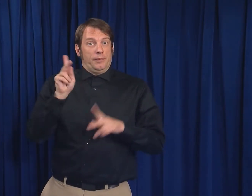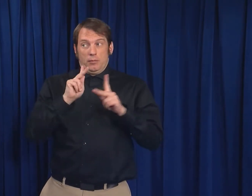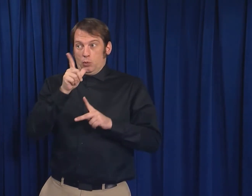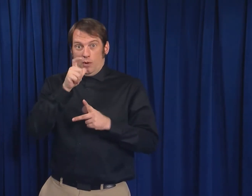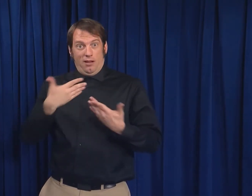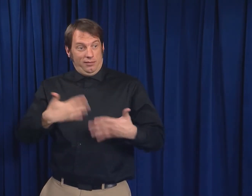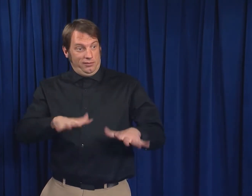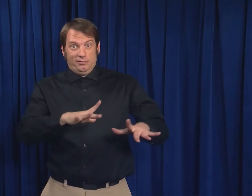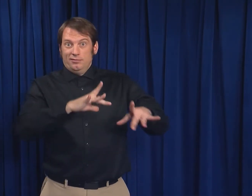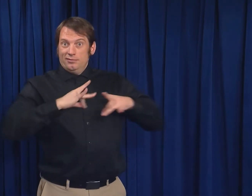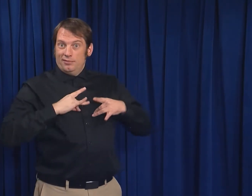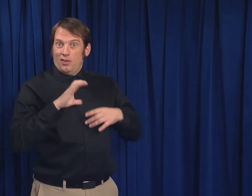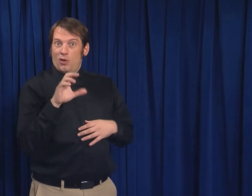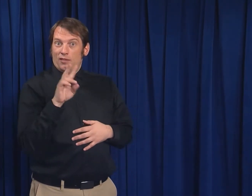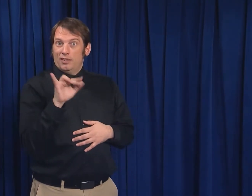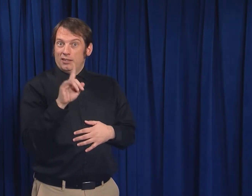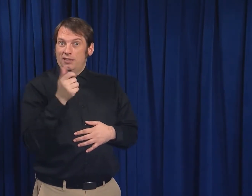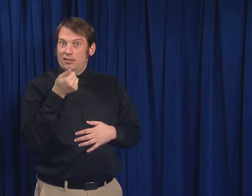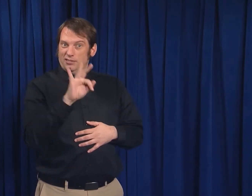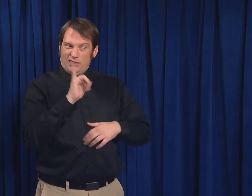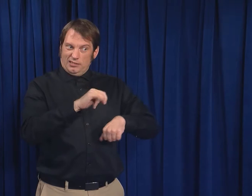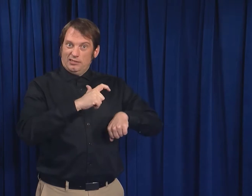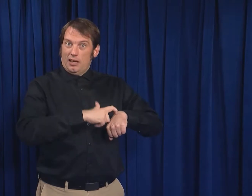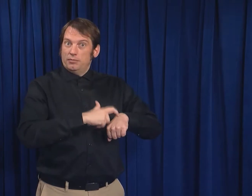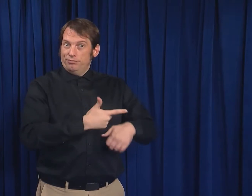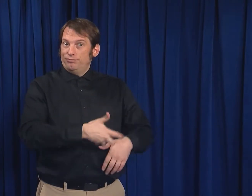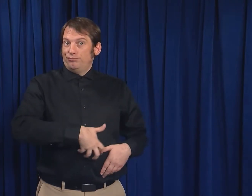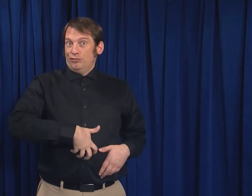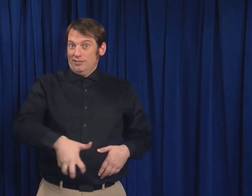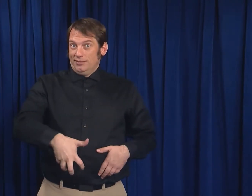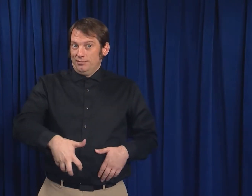for COVID-19 during pregnancy.